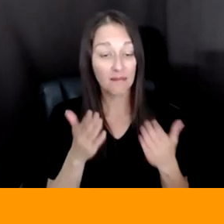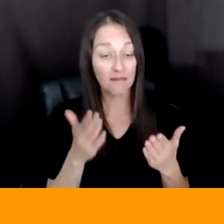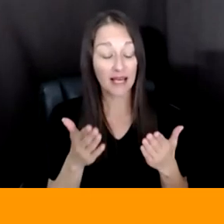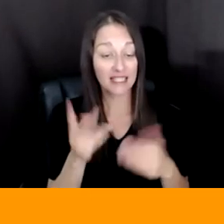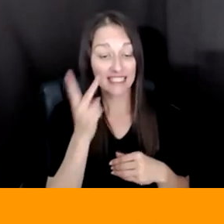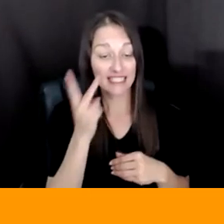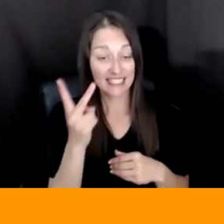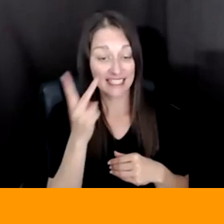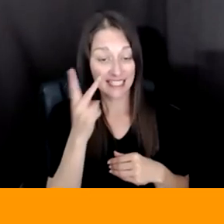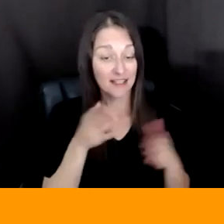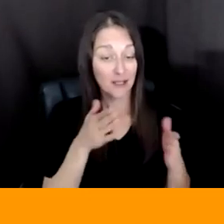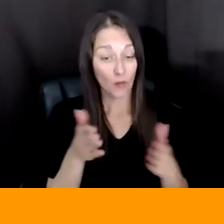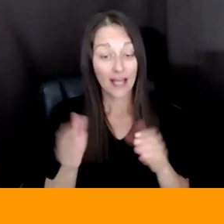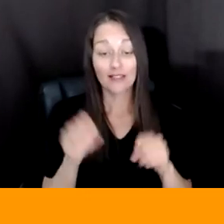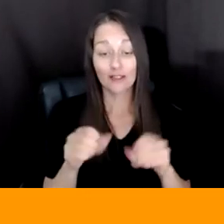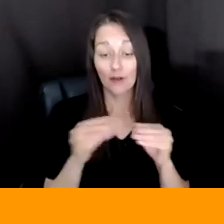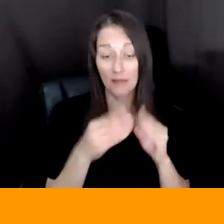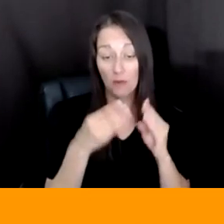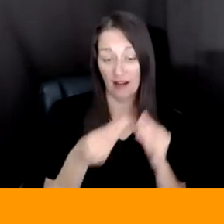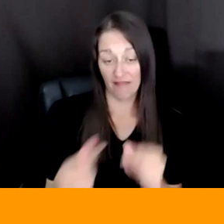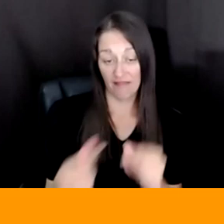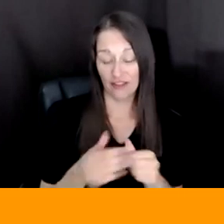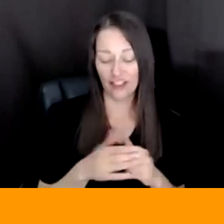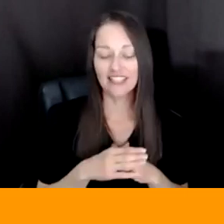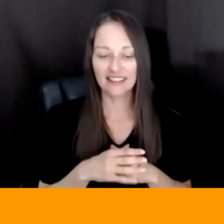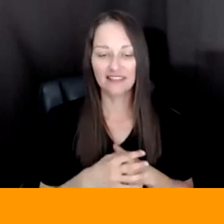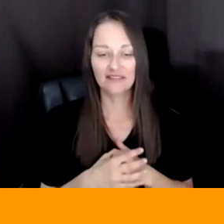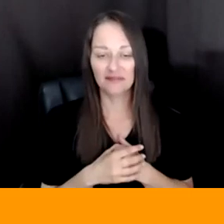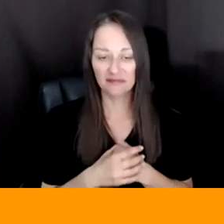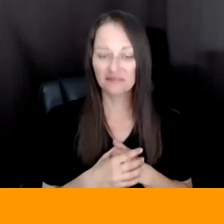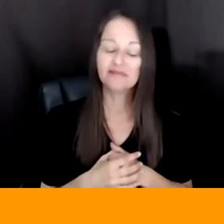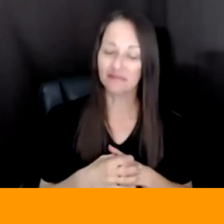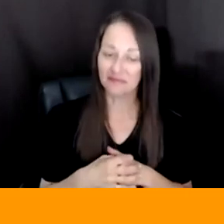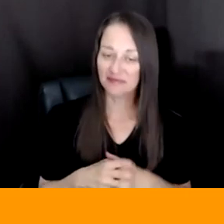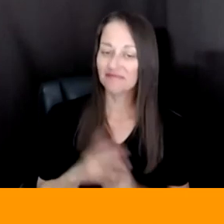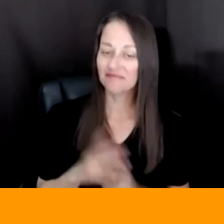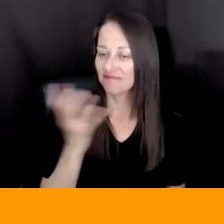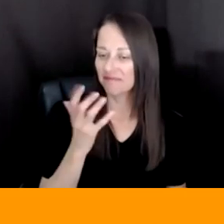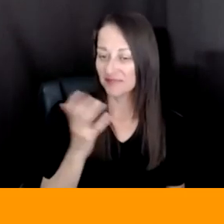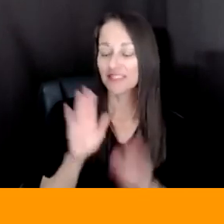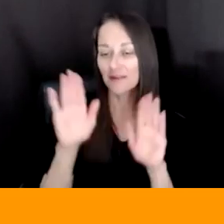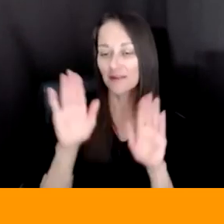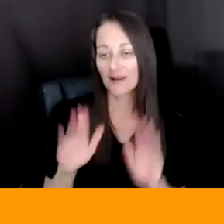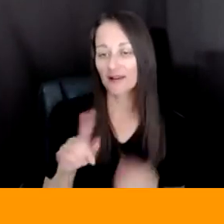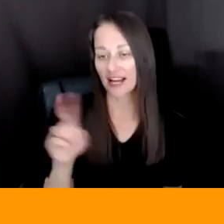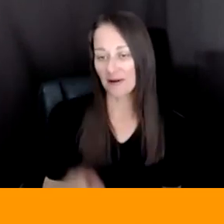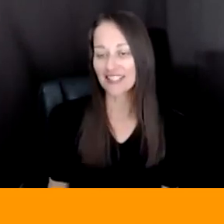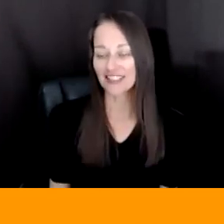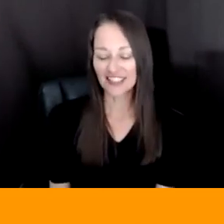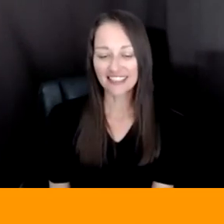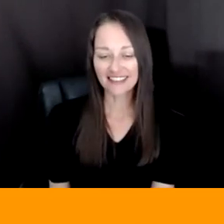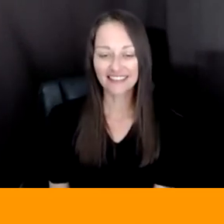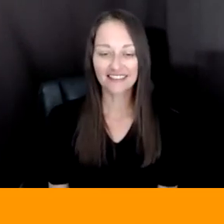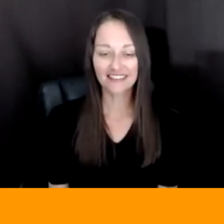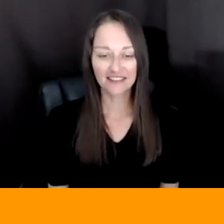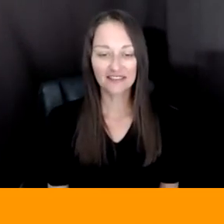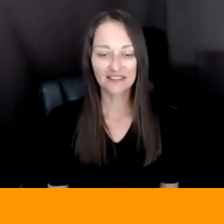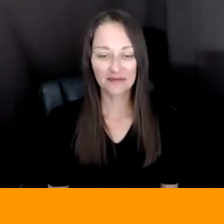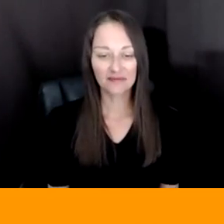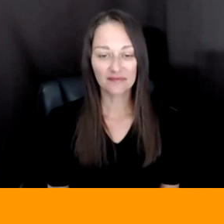OF YOU EMILIA AS WELL. OH GREAT QUESTION, RIGHT. AND IT'S REALLY IMPORTANT BECAUSE I'VE BEEN AN